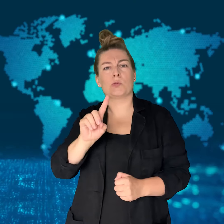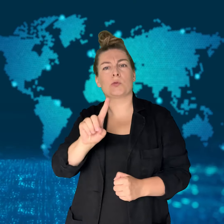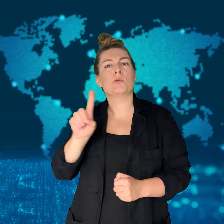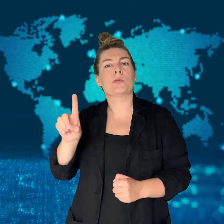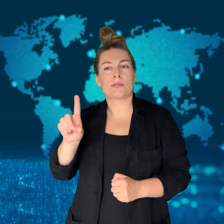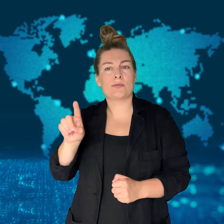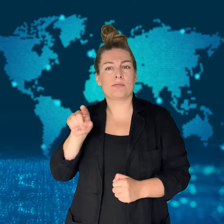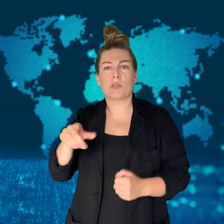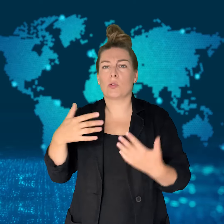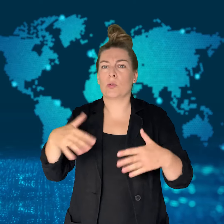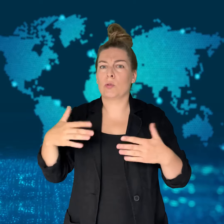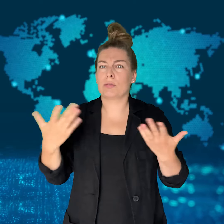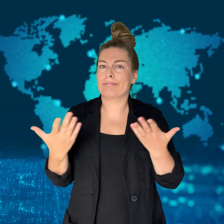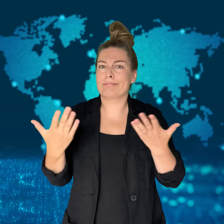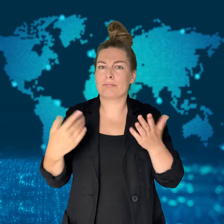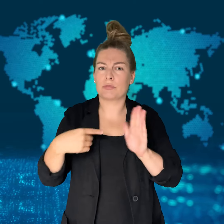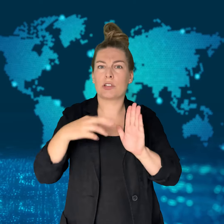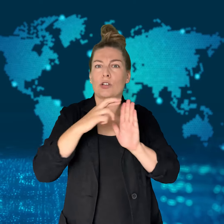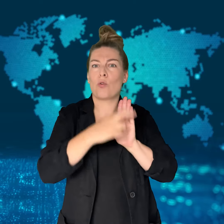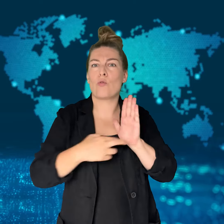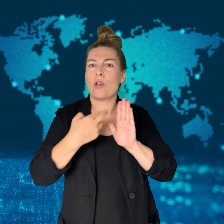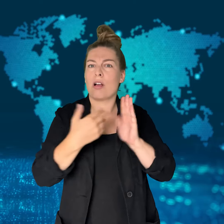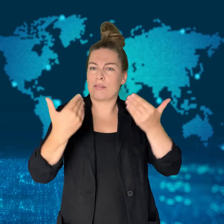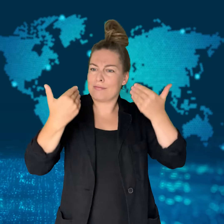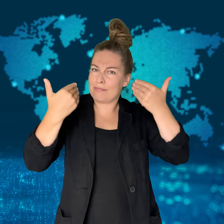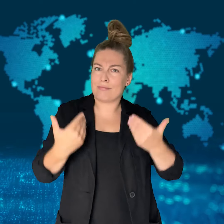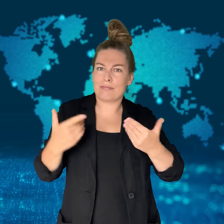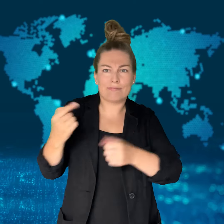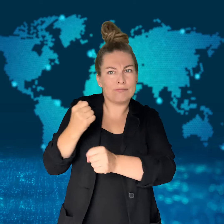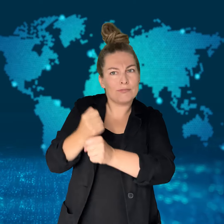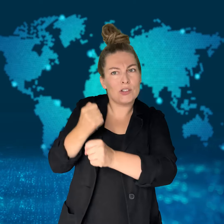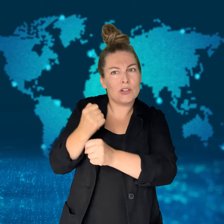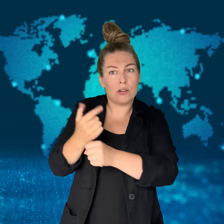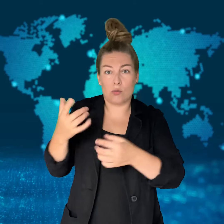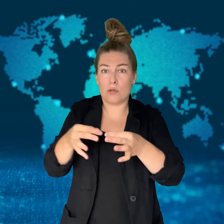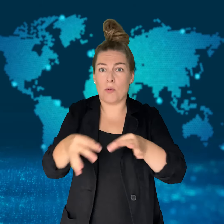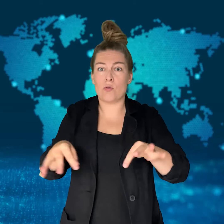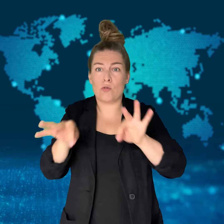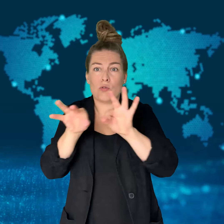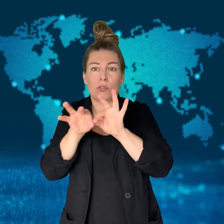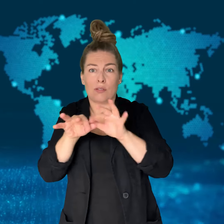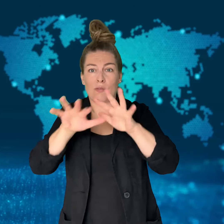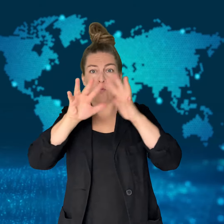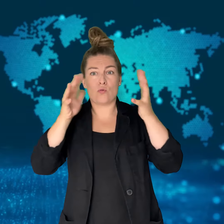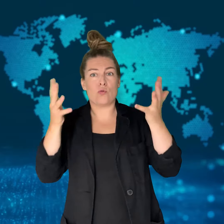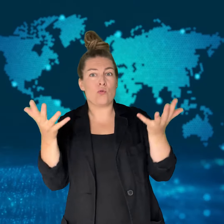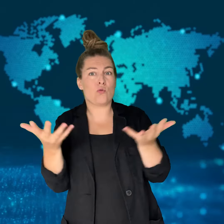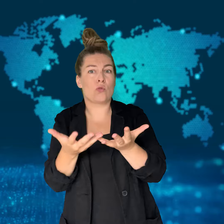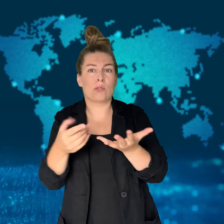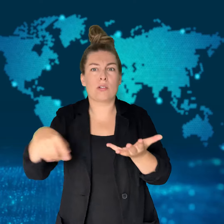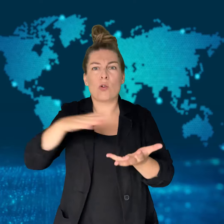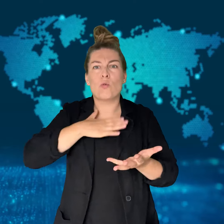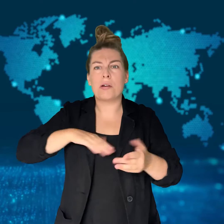CrowdStrike was founded in 2011 and has played an important role